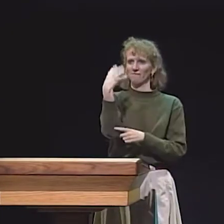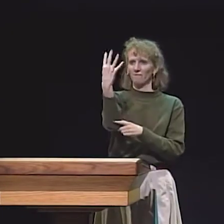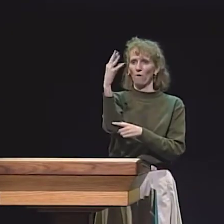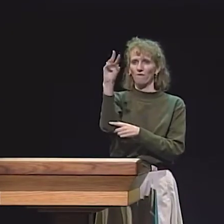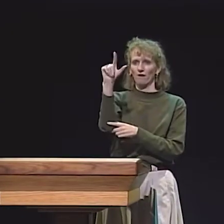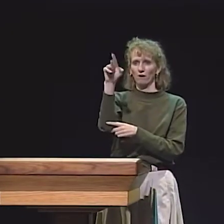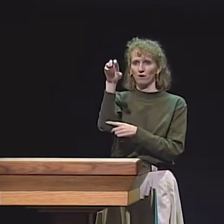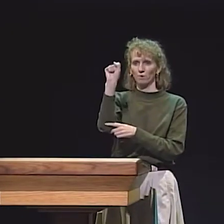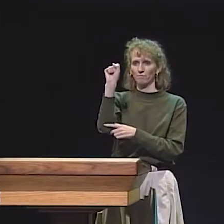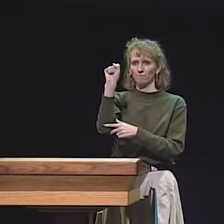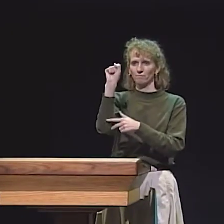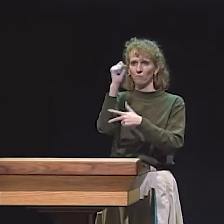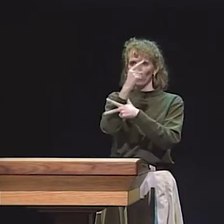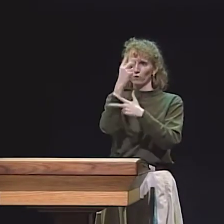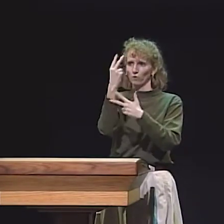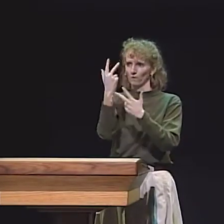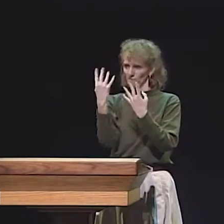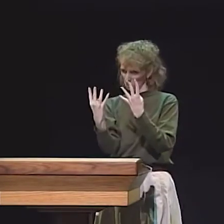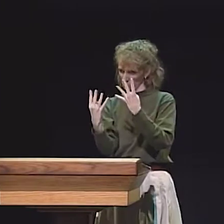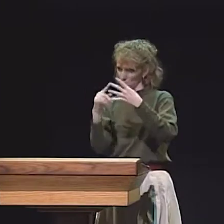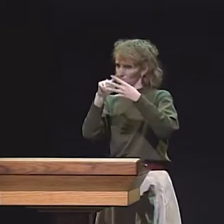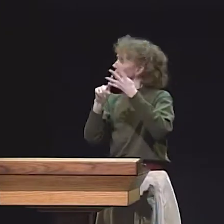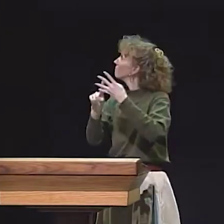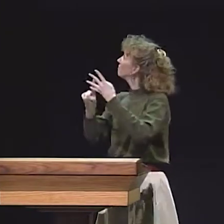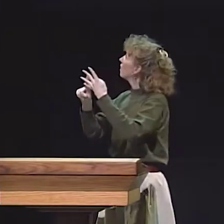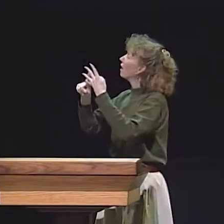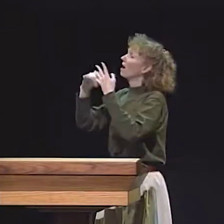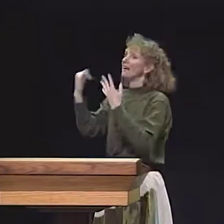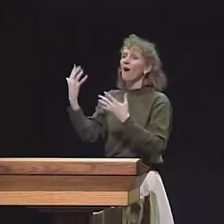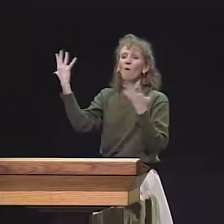YOU CAN SEE "4 FOR YOU" VIDEOTAPE HAS 4 VOLUMES IN IT.